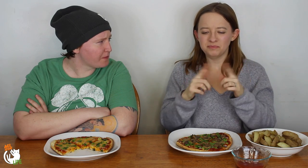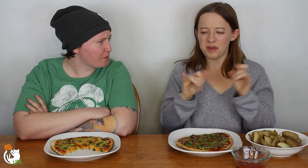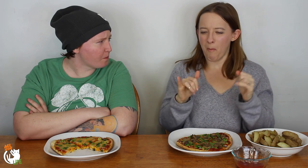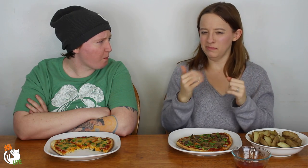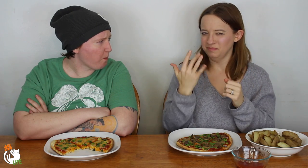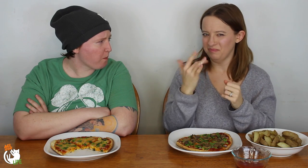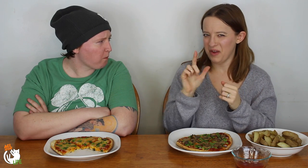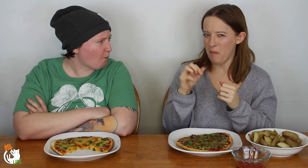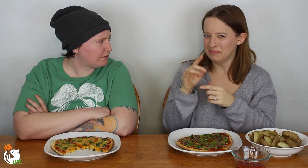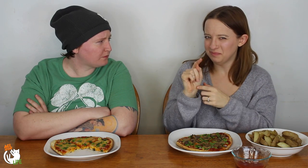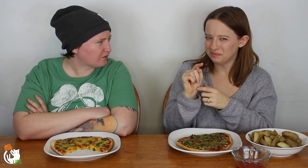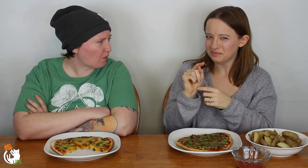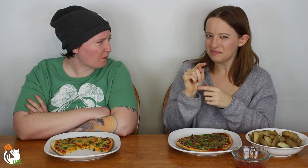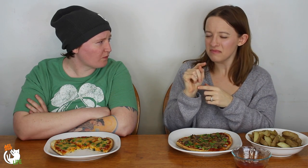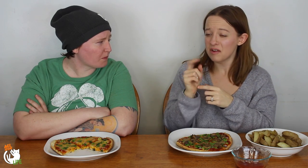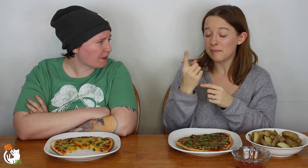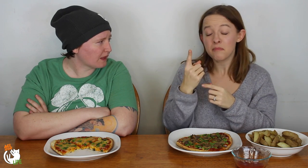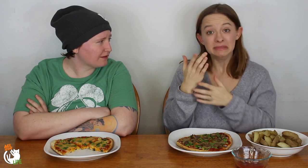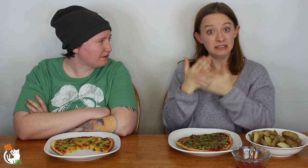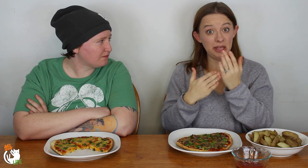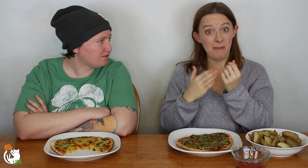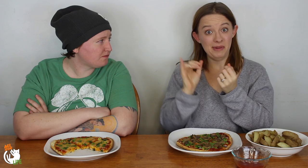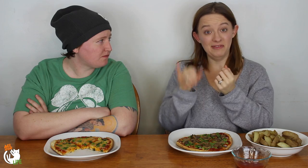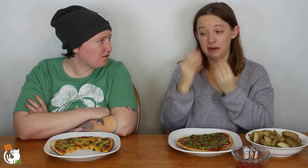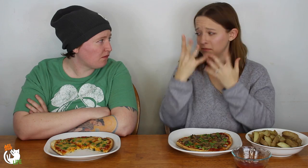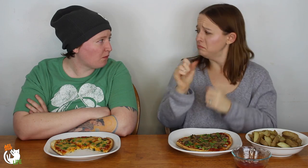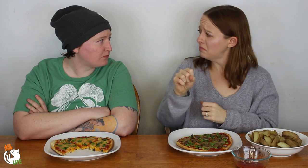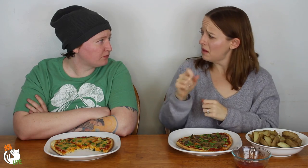I guess, but why LGBTQIA?